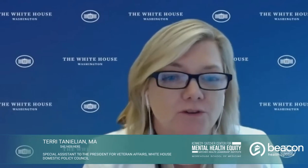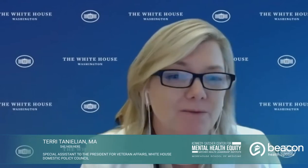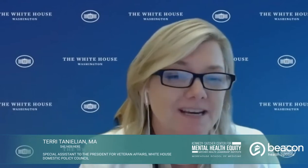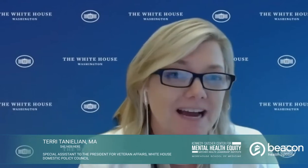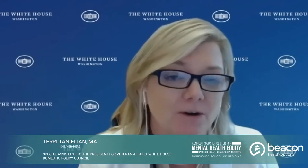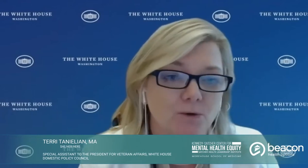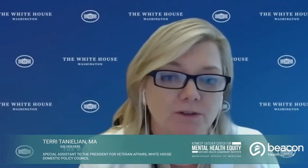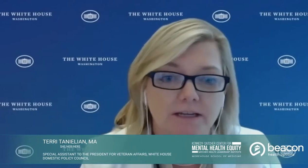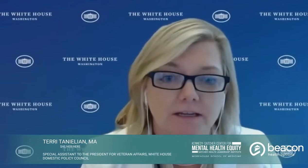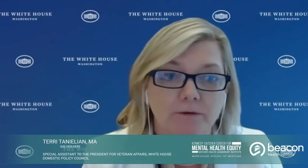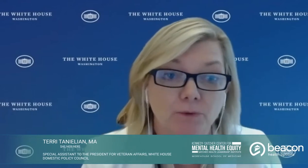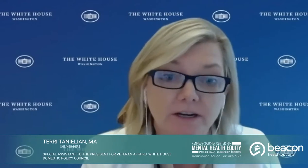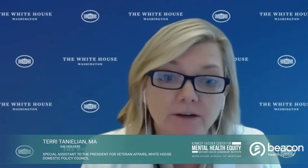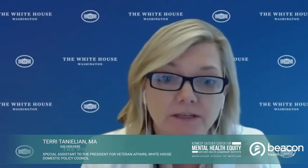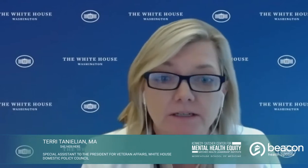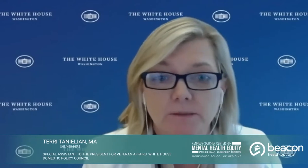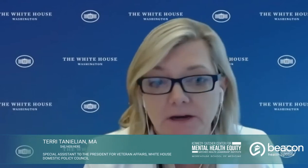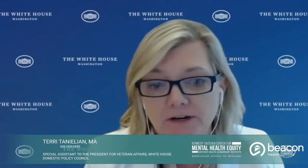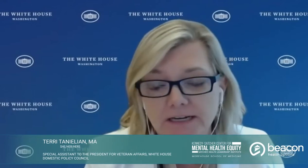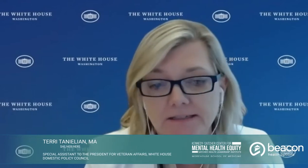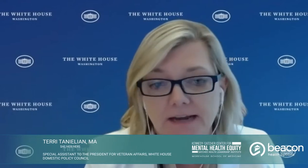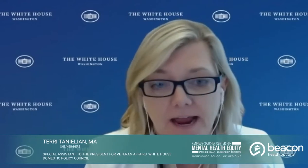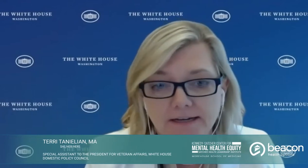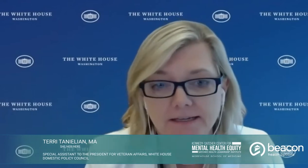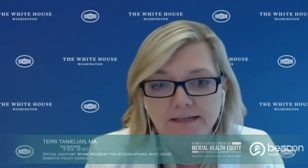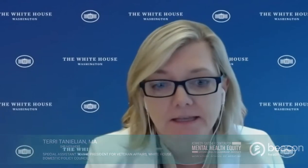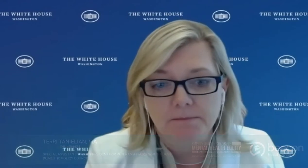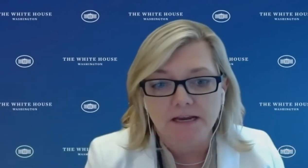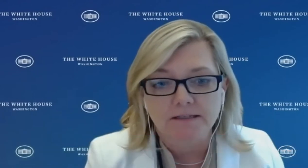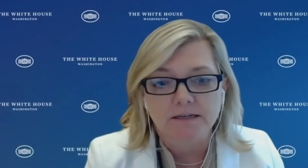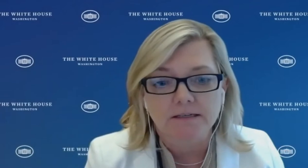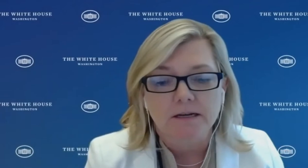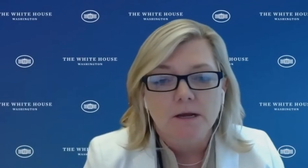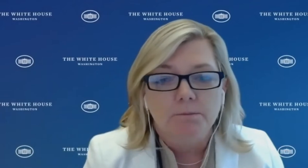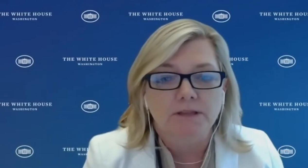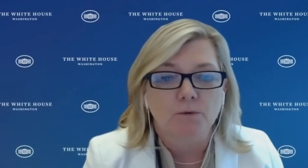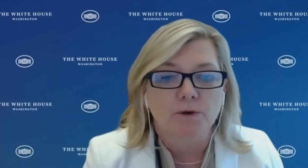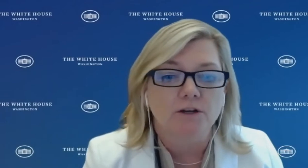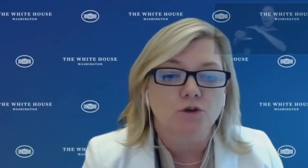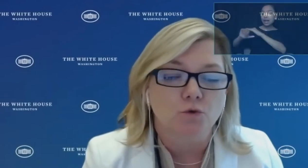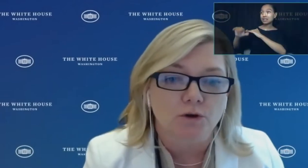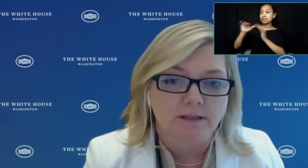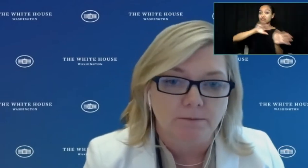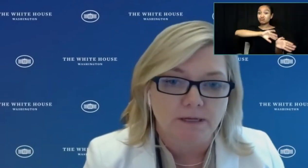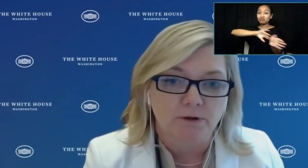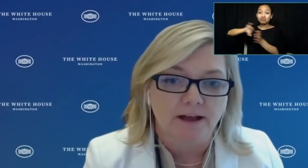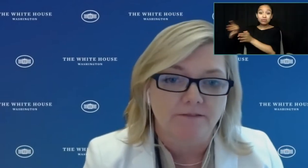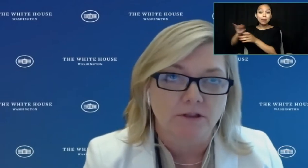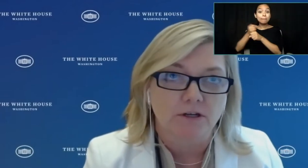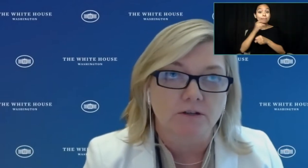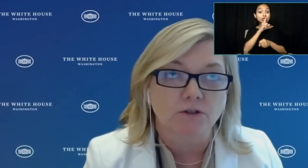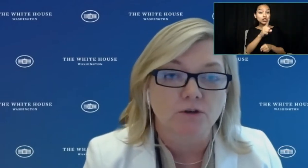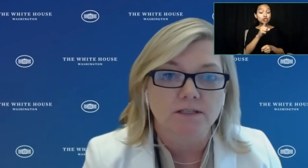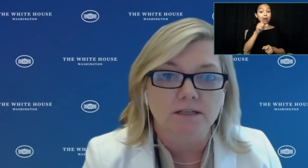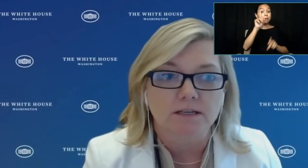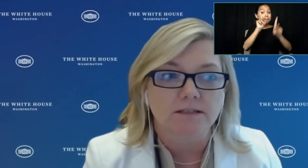that we not only get rid of the disparities in access that may exist but that we ensure that people have the services